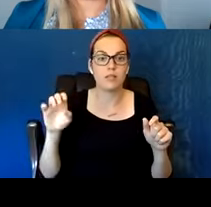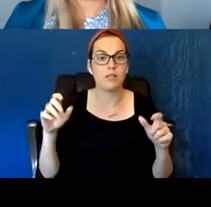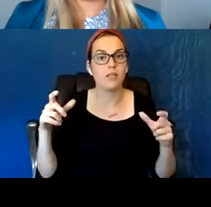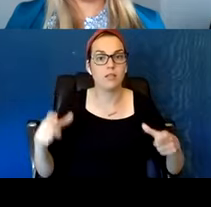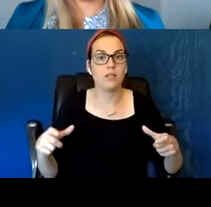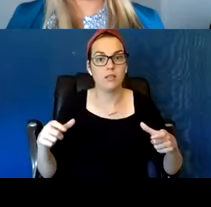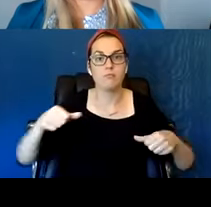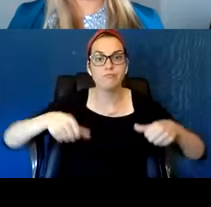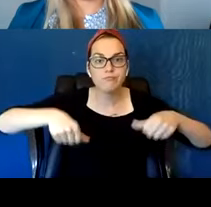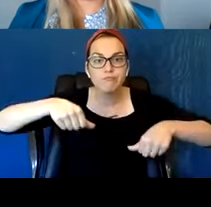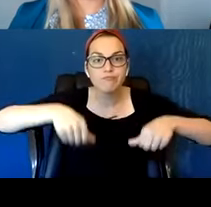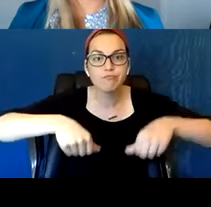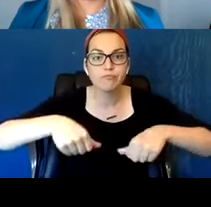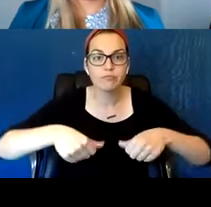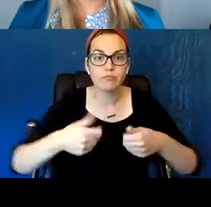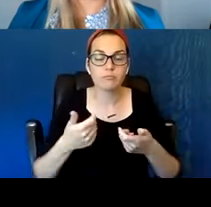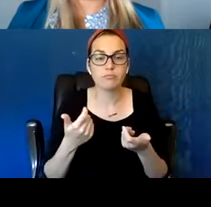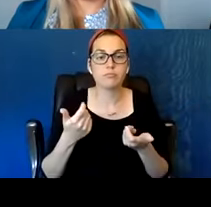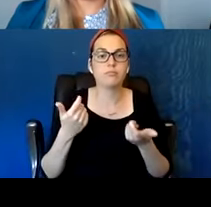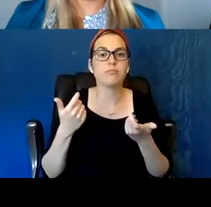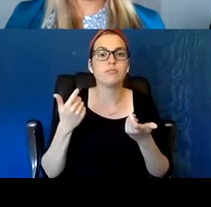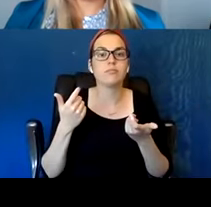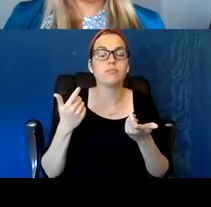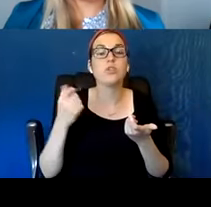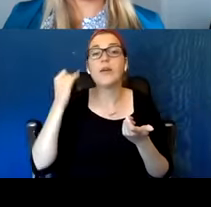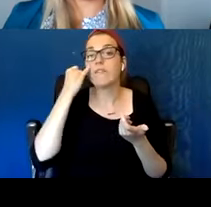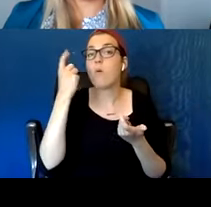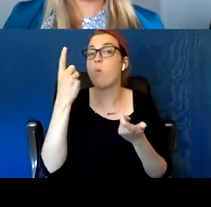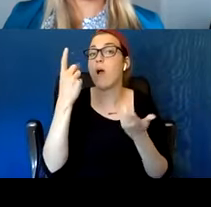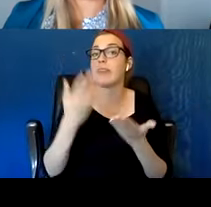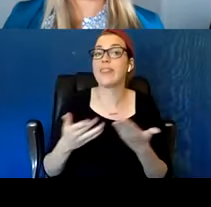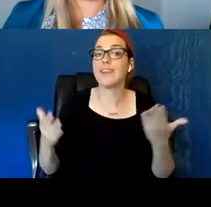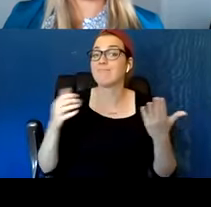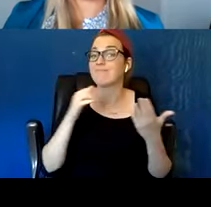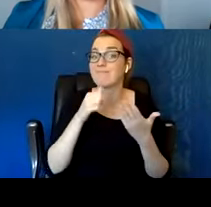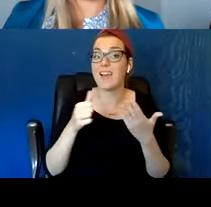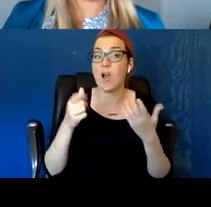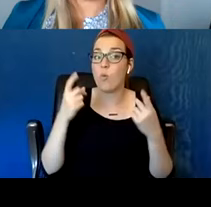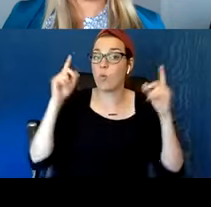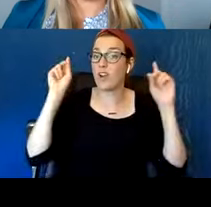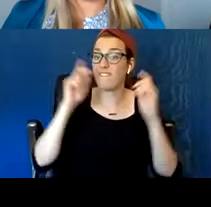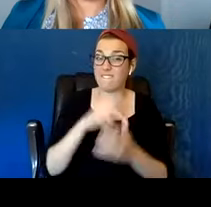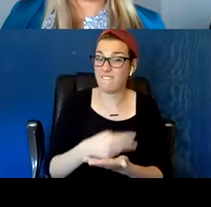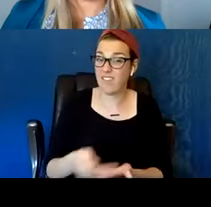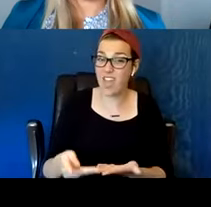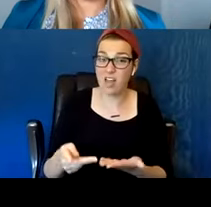is that you can't give up because something didn't work. You gotta turn that puzzle piece and see if this is the way that it works.